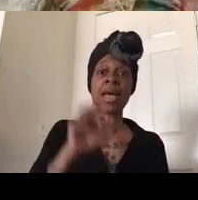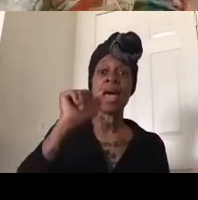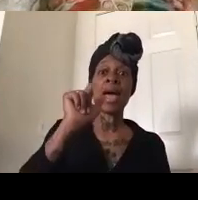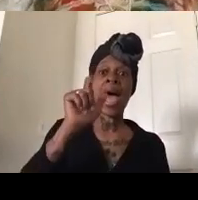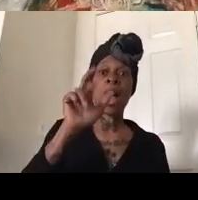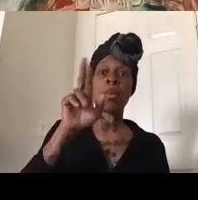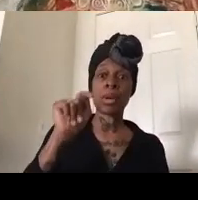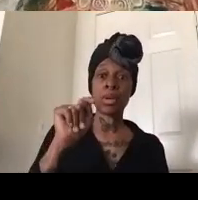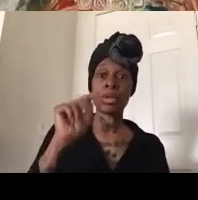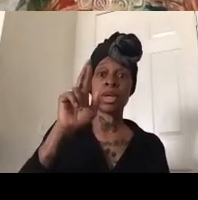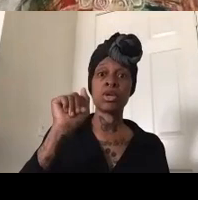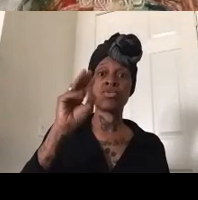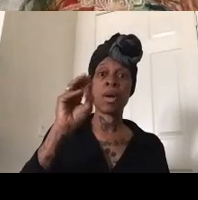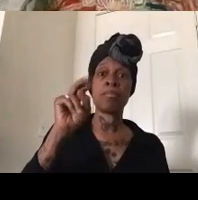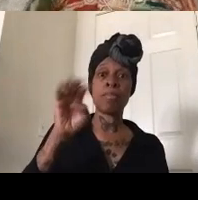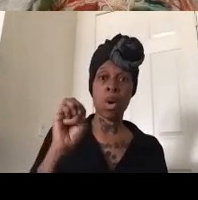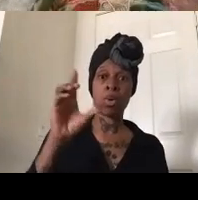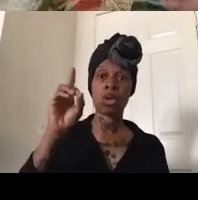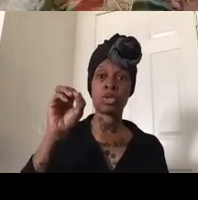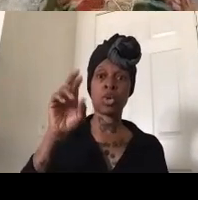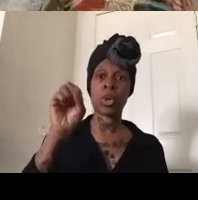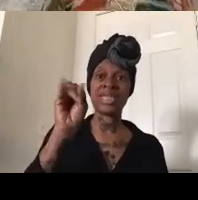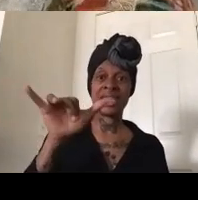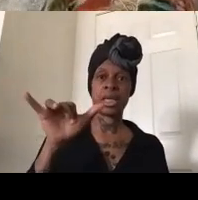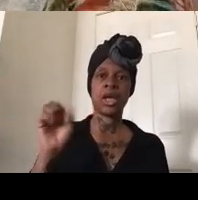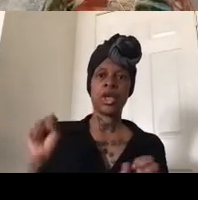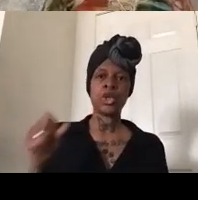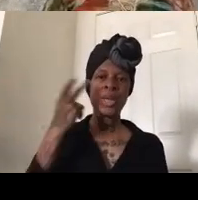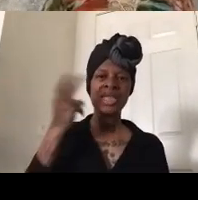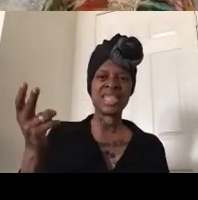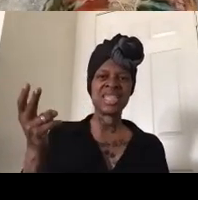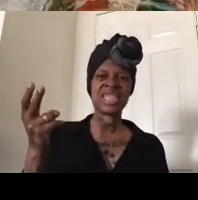um you can just pull up the video he was naked in exiting the shower